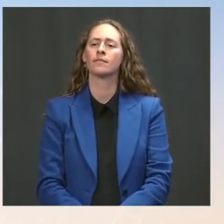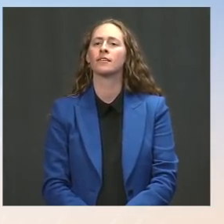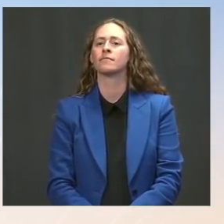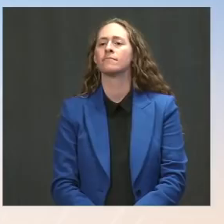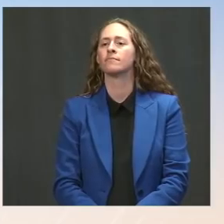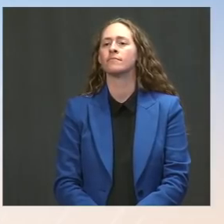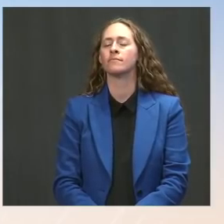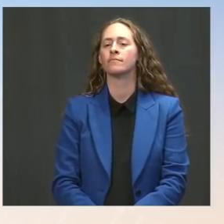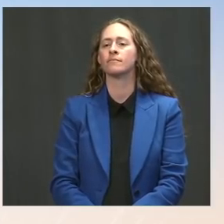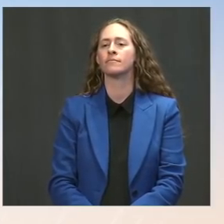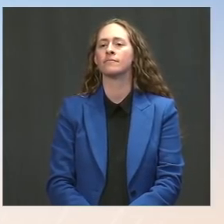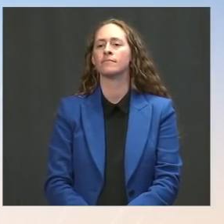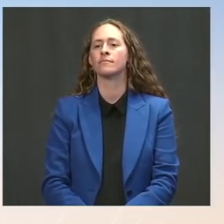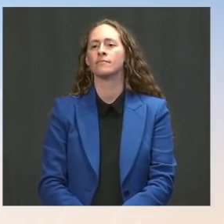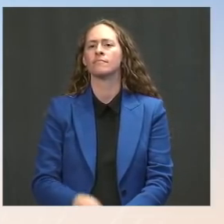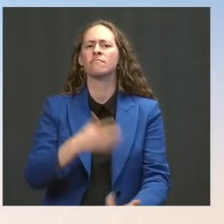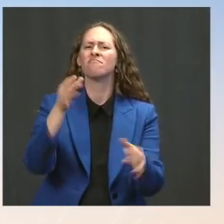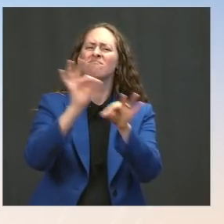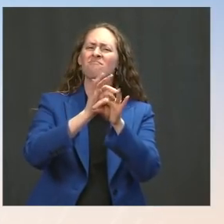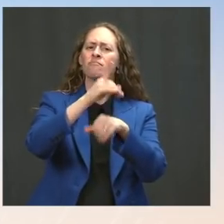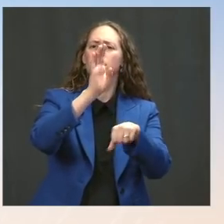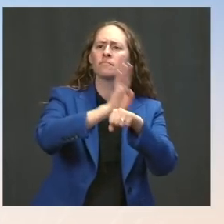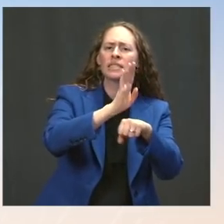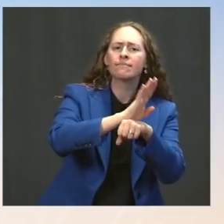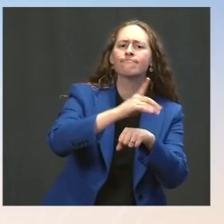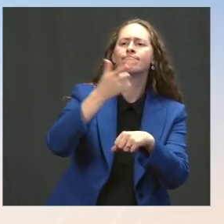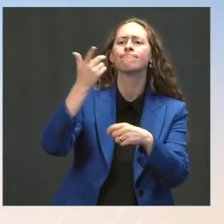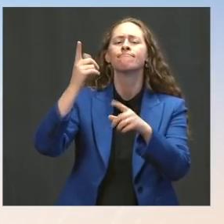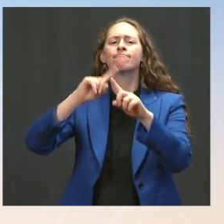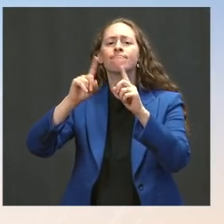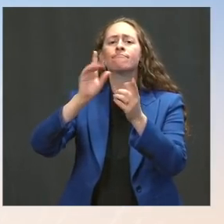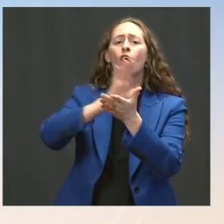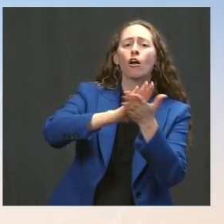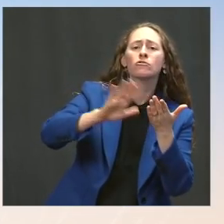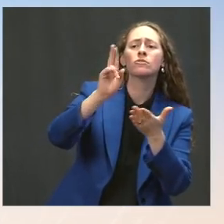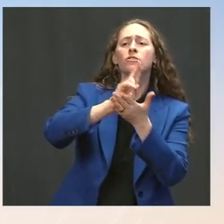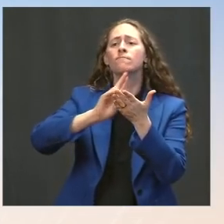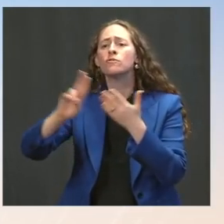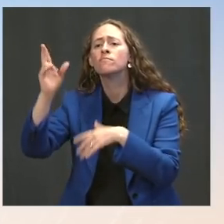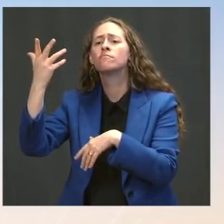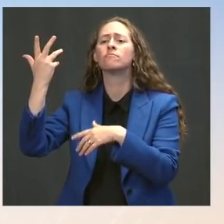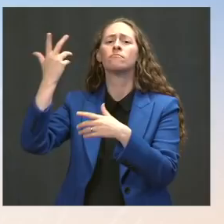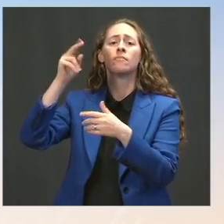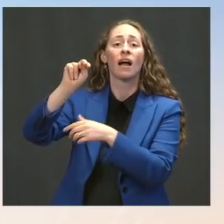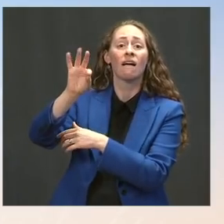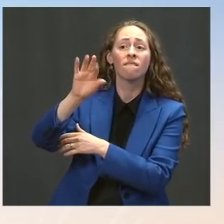healthcare providers, colleges and universities, the NFL implement different approaches and steps